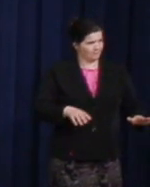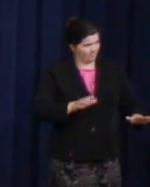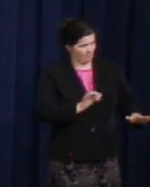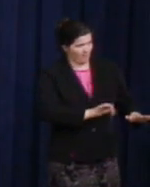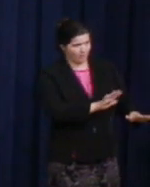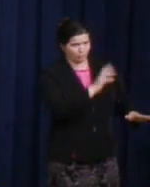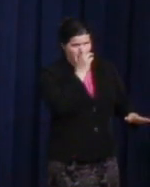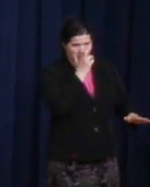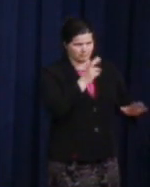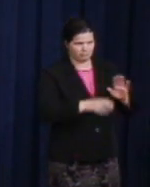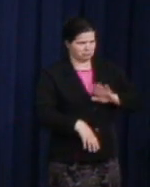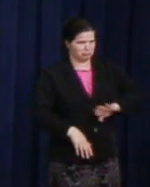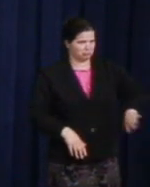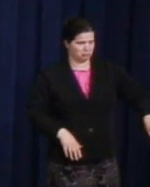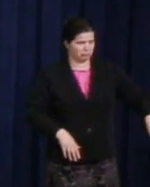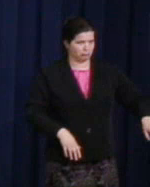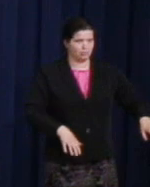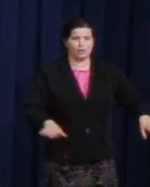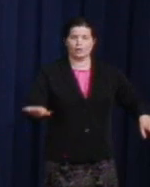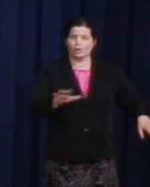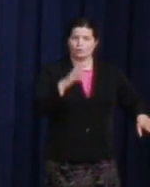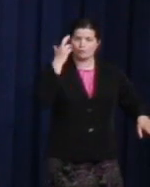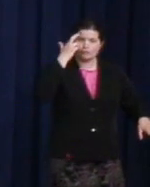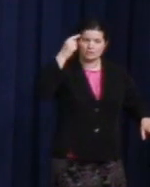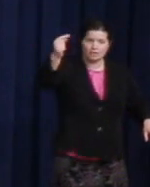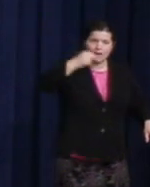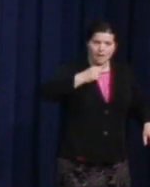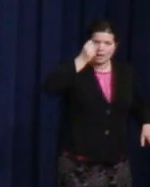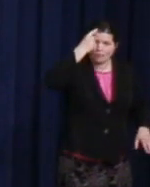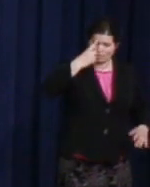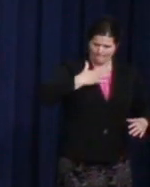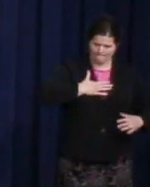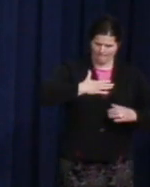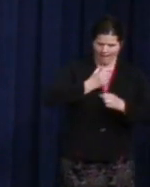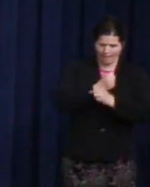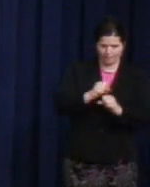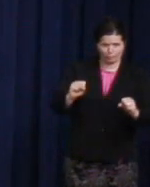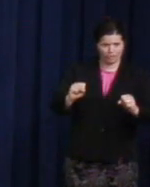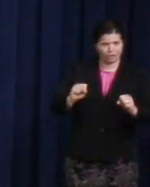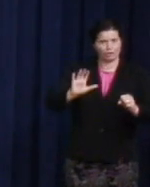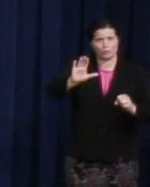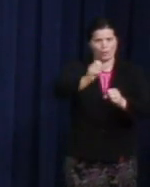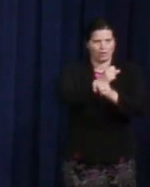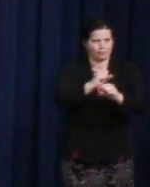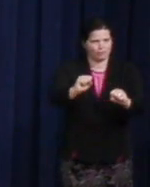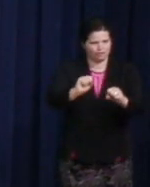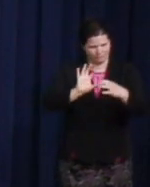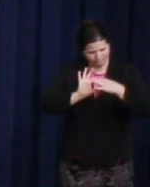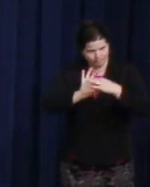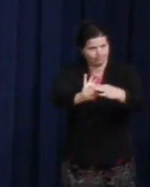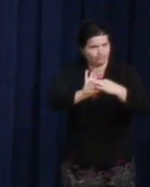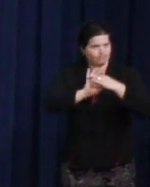because you understand that my liberation is bound with yours, then let us work together."